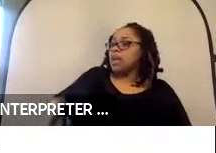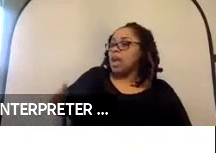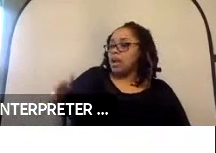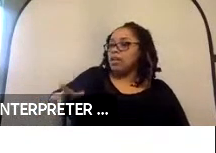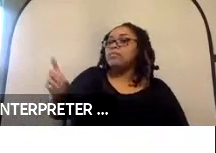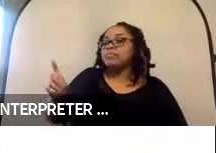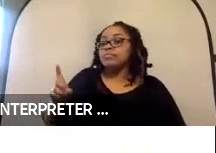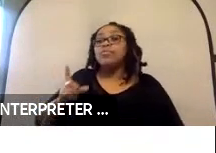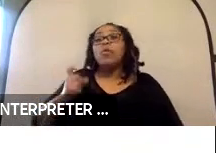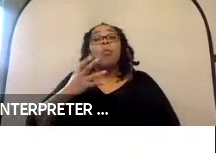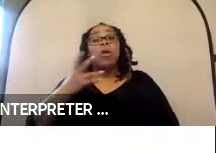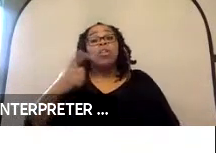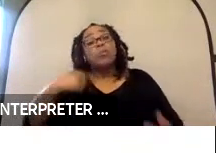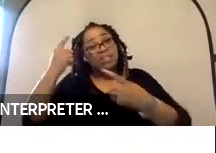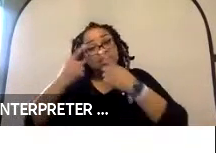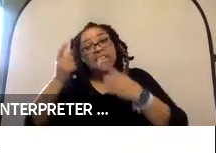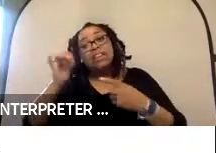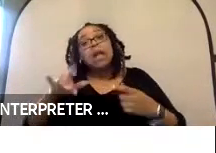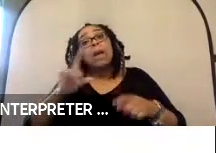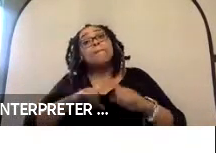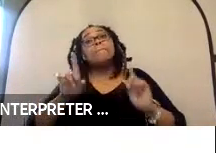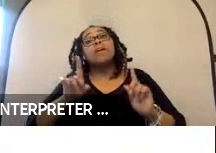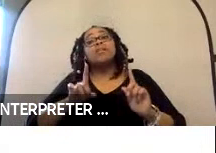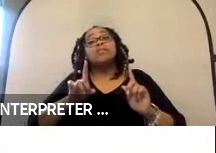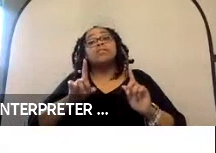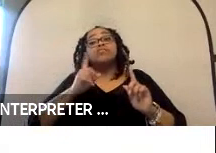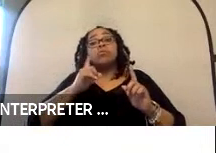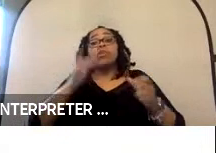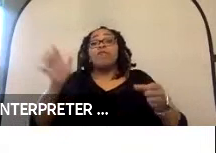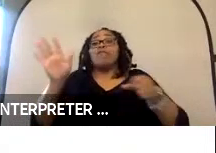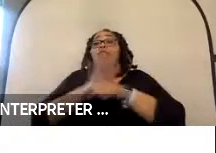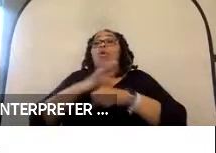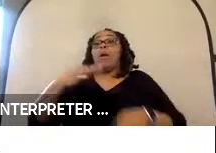thing that we considered, but I think from the overall benefits it adds to the automated